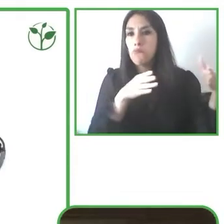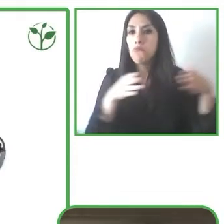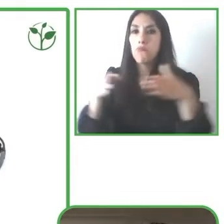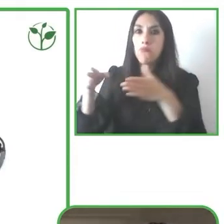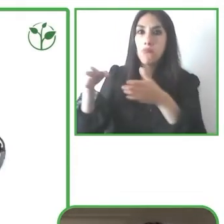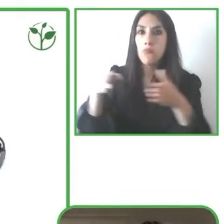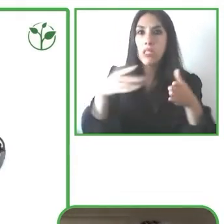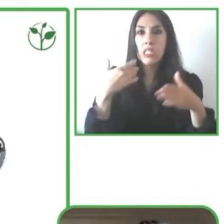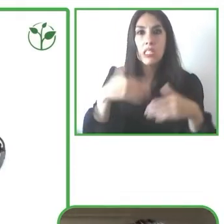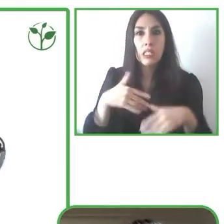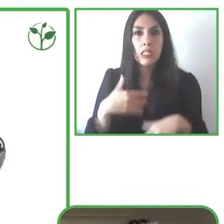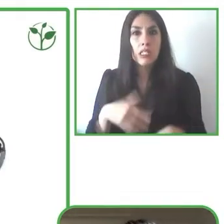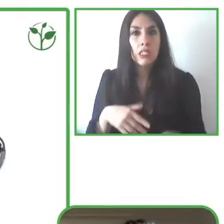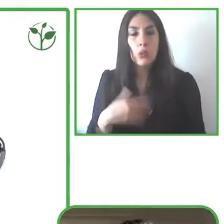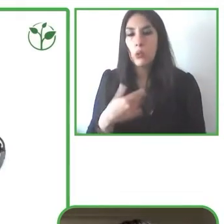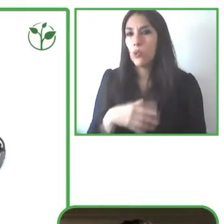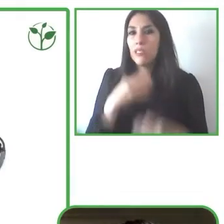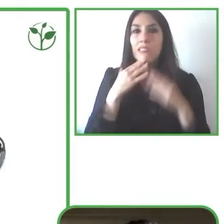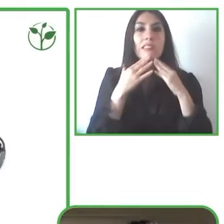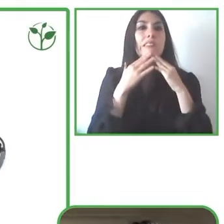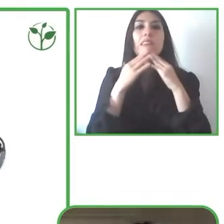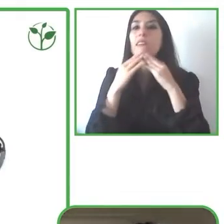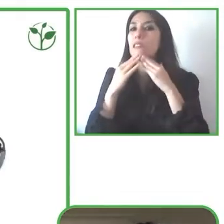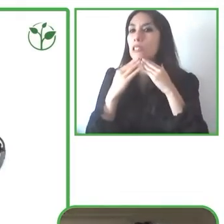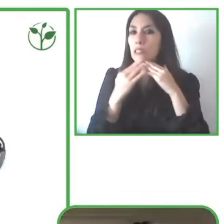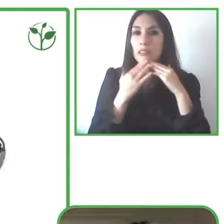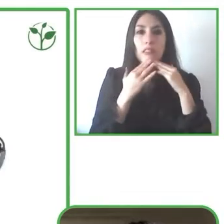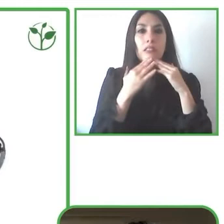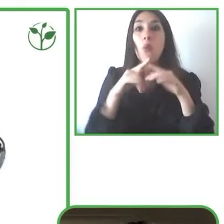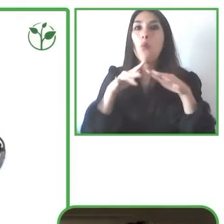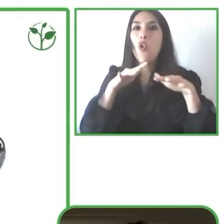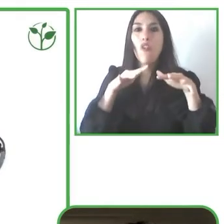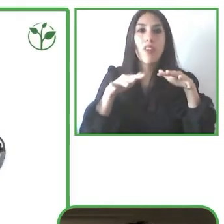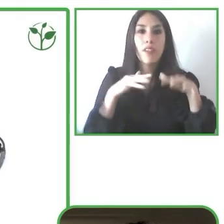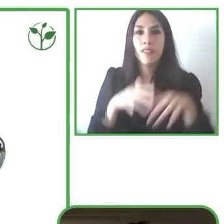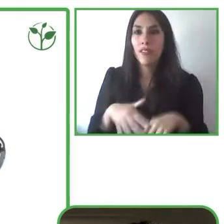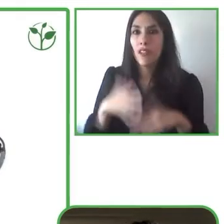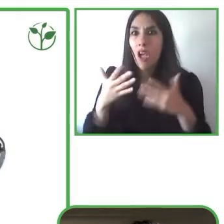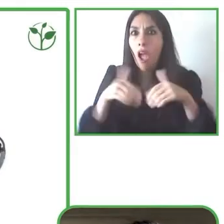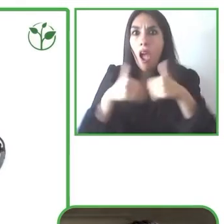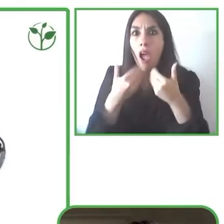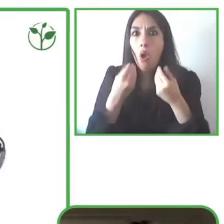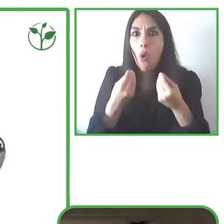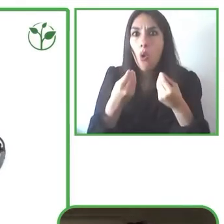on the nose and it doesn't really work anymore. So, we really have to rely on a lot of support